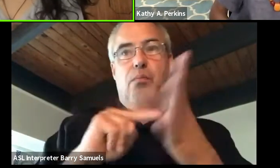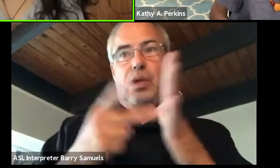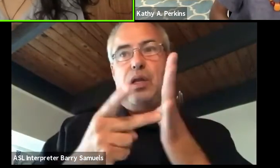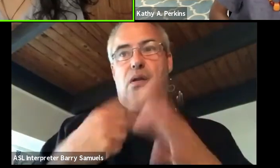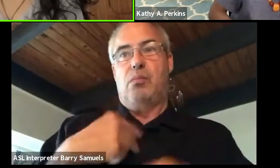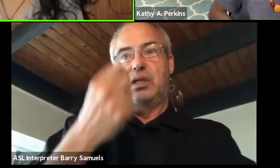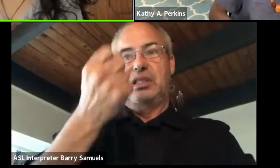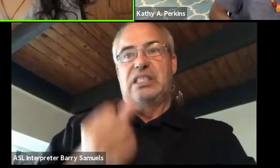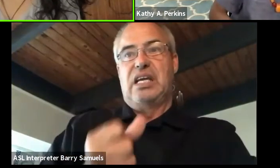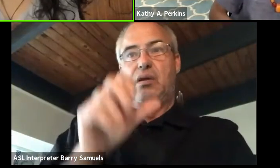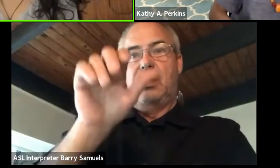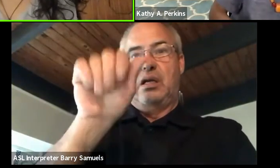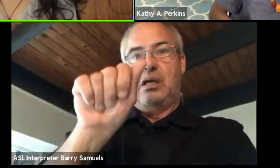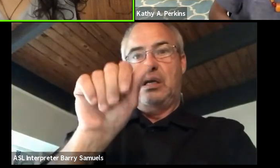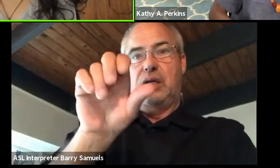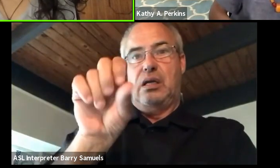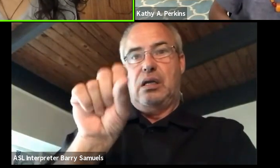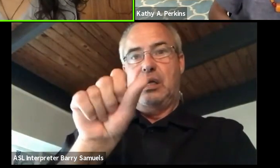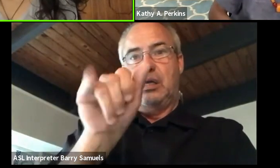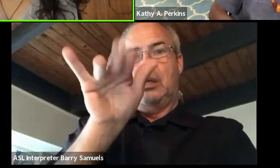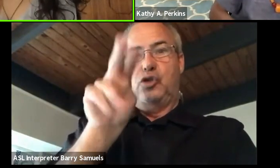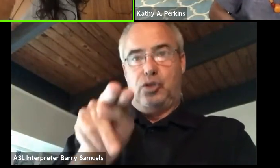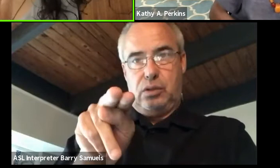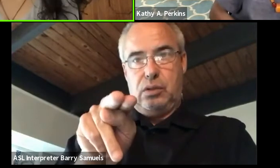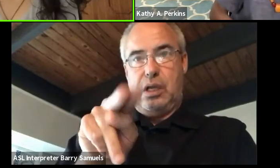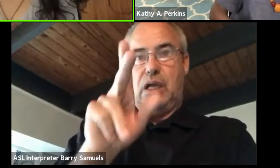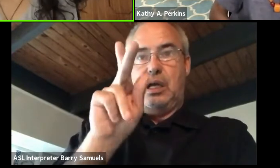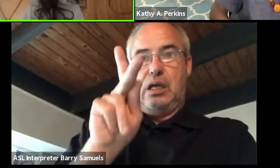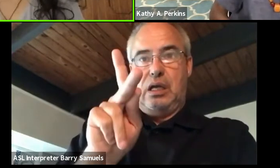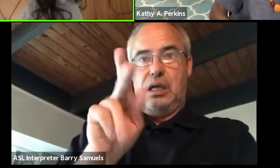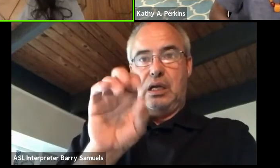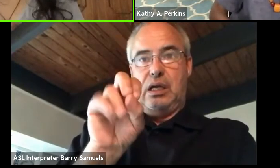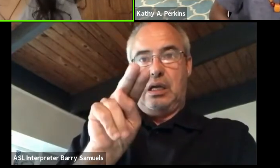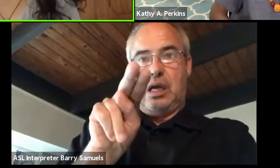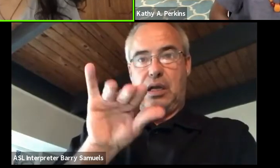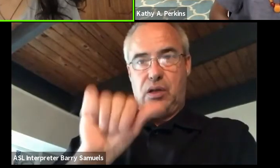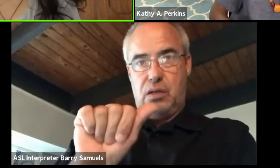who's been here for five generations, I think this was one of the conversations we were having early on